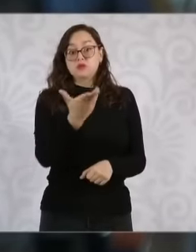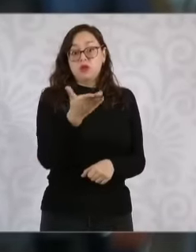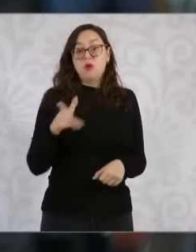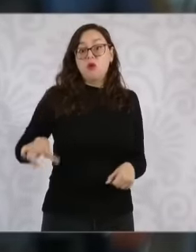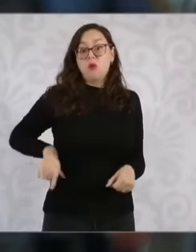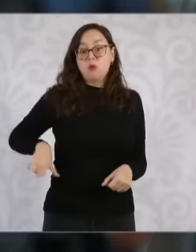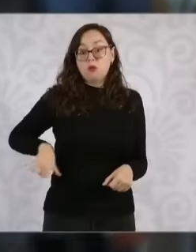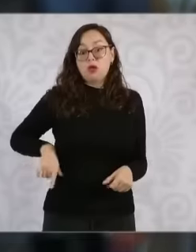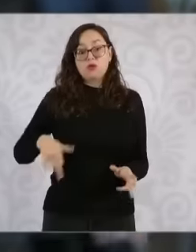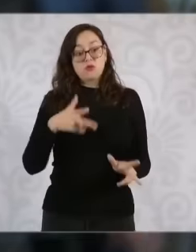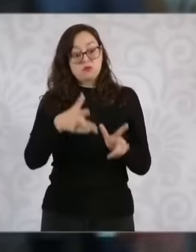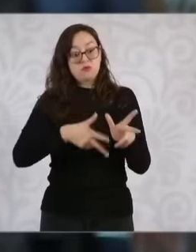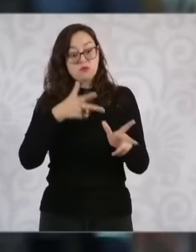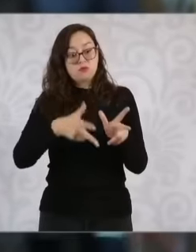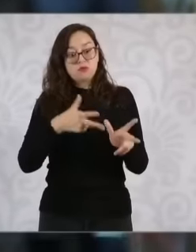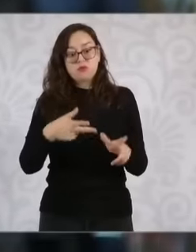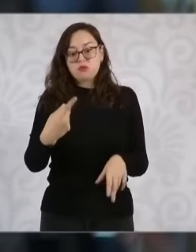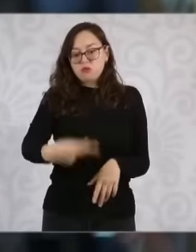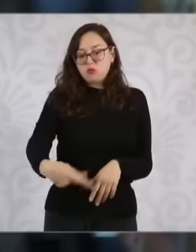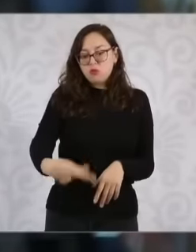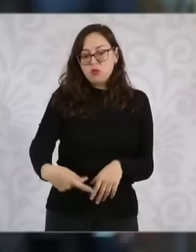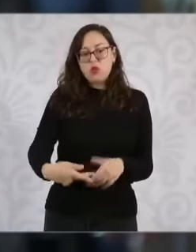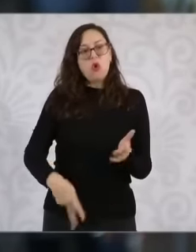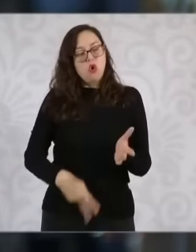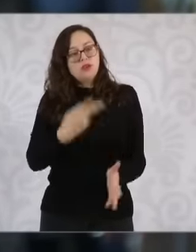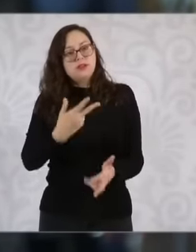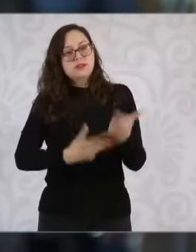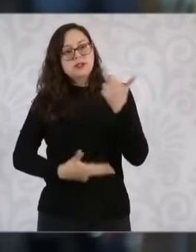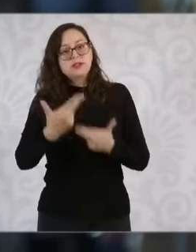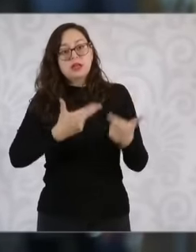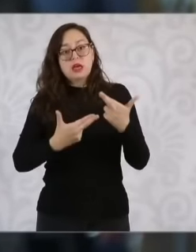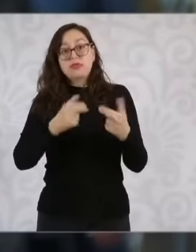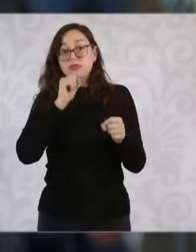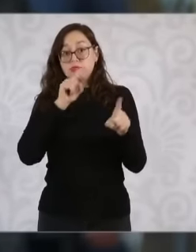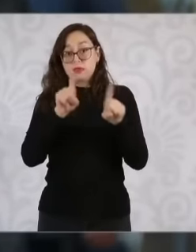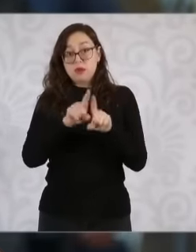it will also create a parastatal body for the organization of the trains themselves and